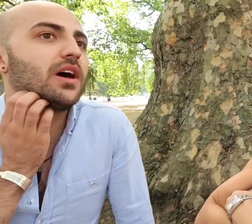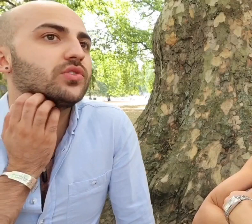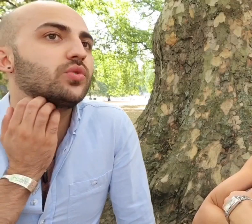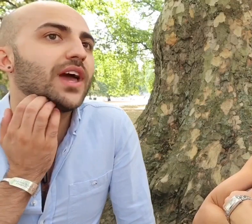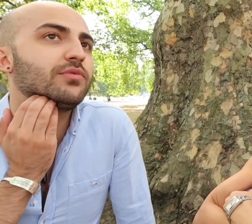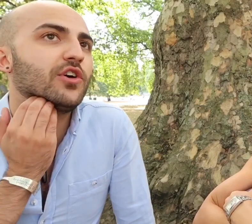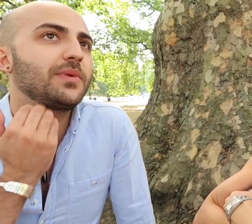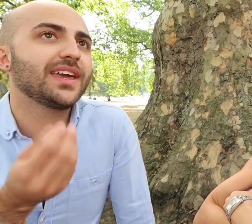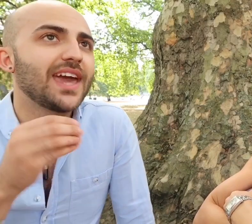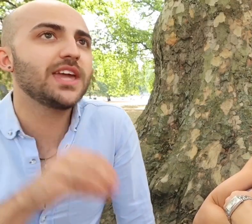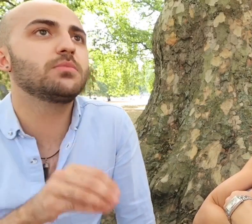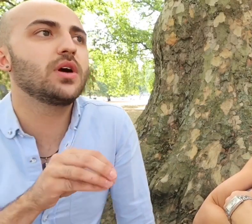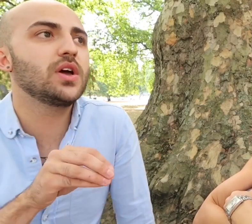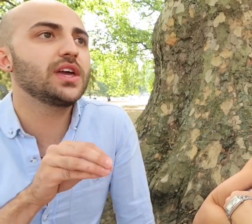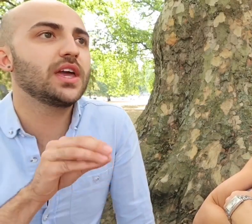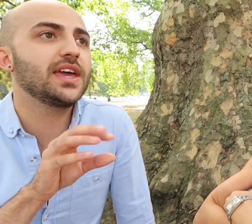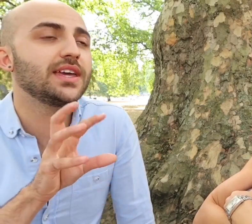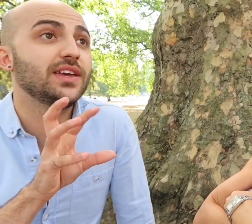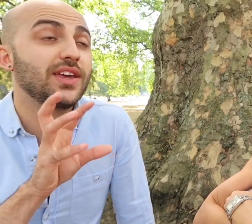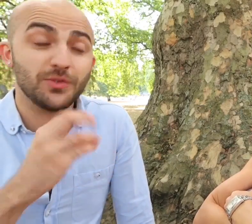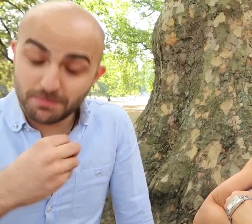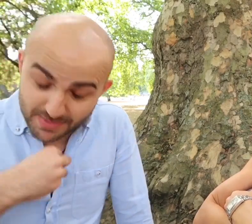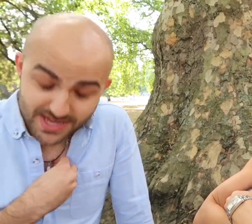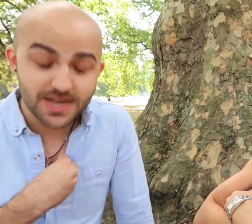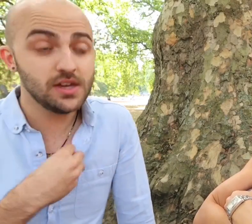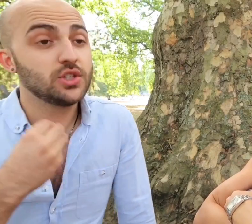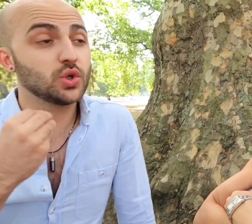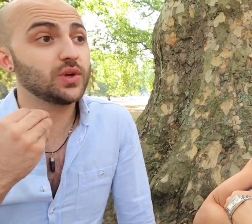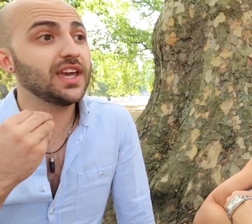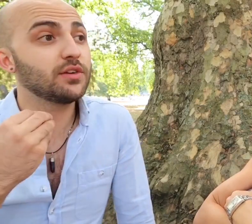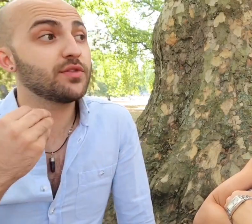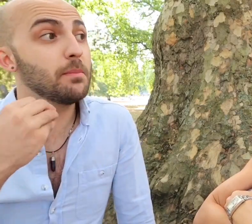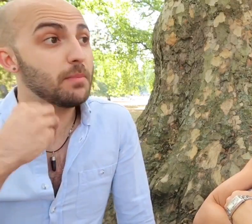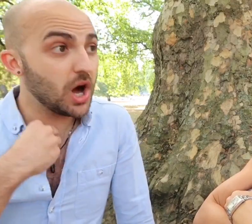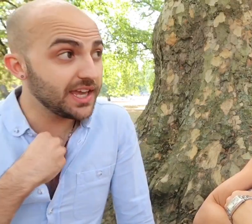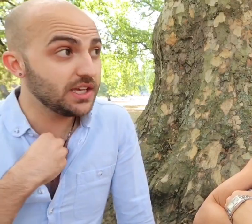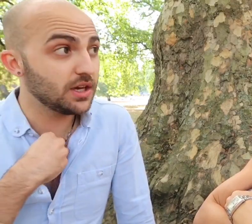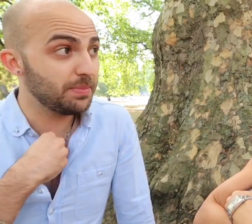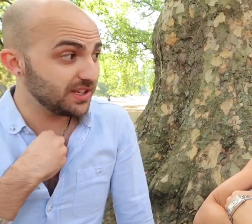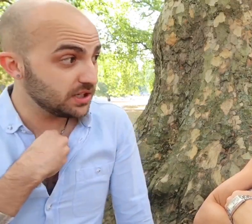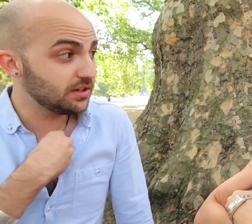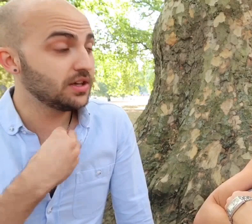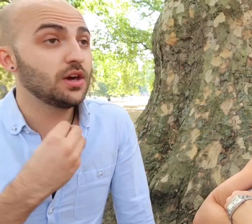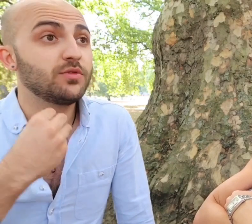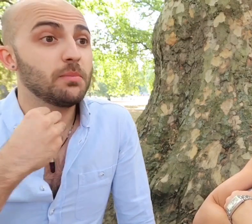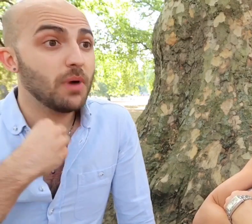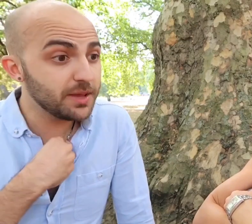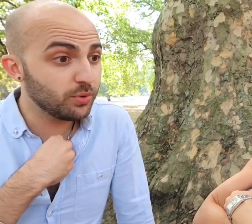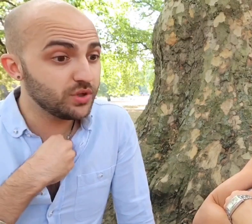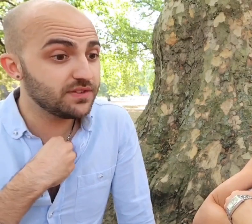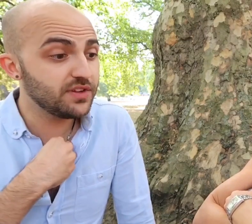my article came from it came it is me talking from my opinion from my point of